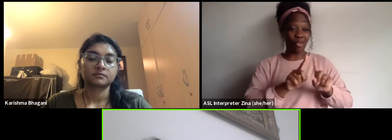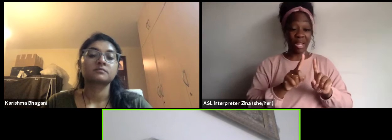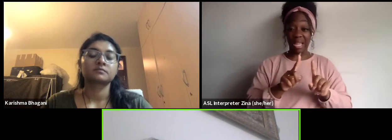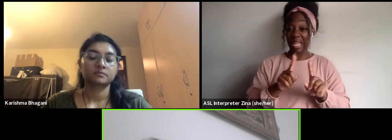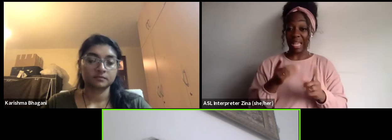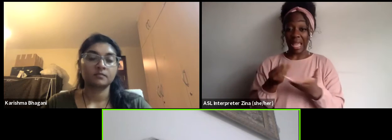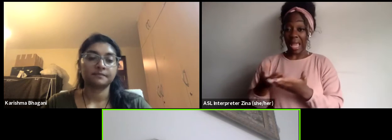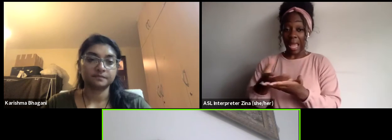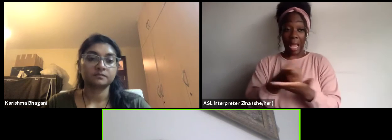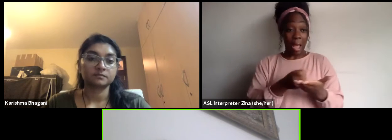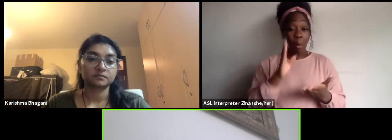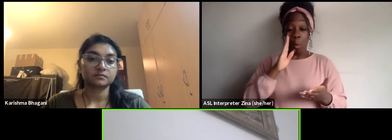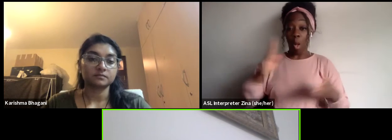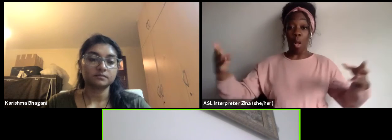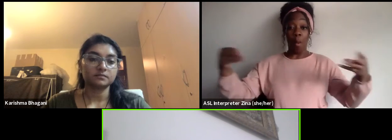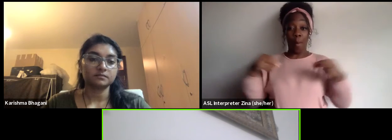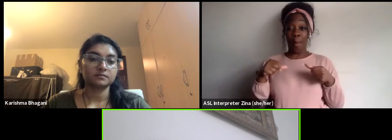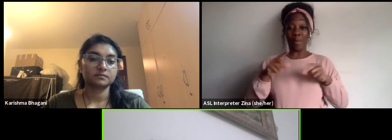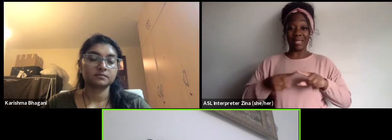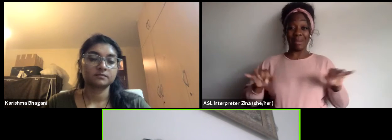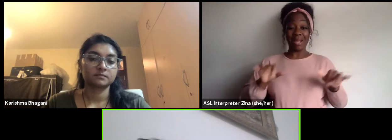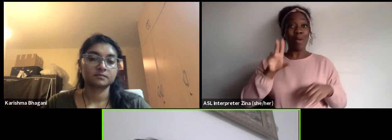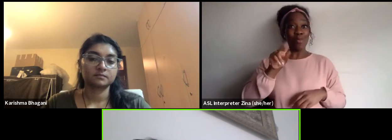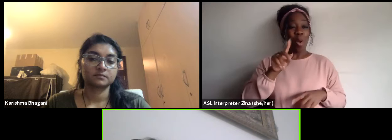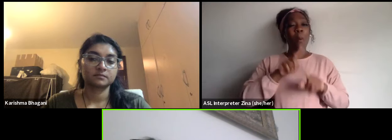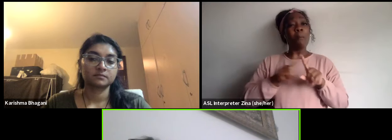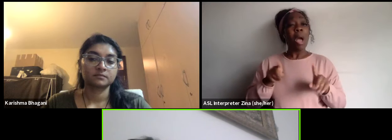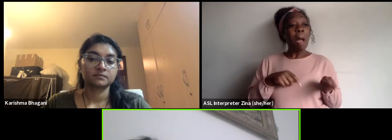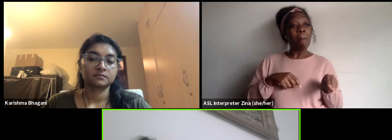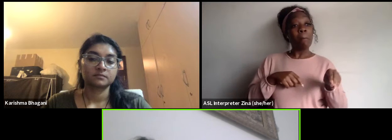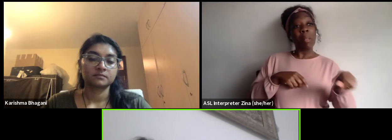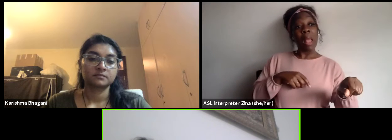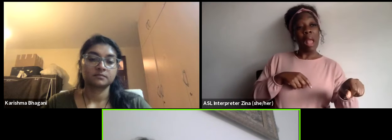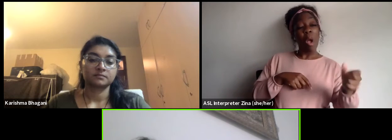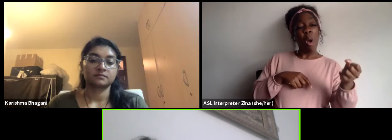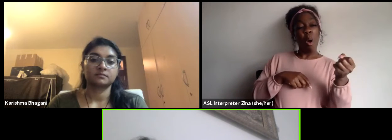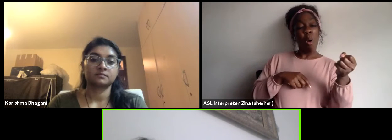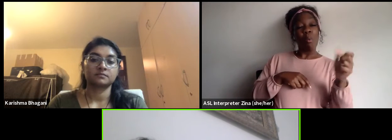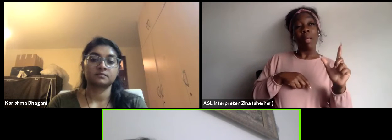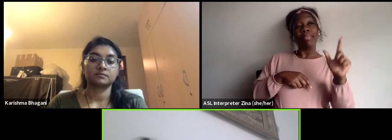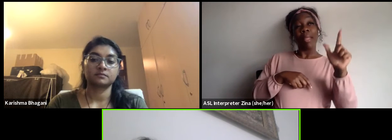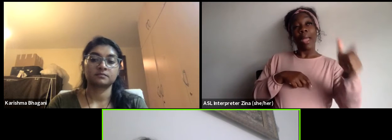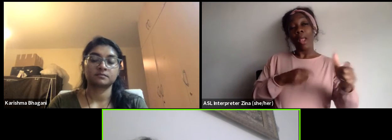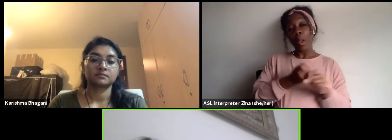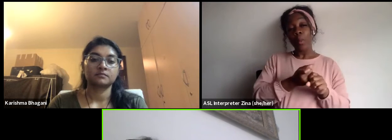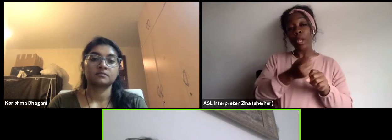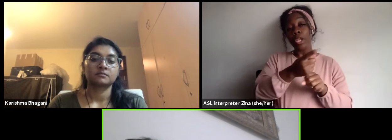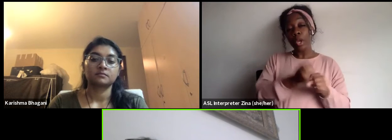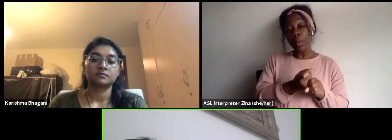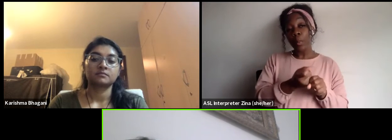these seeds because it's gonna be ready in year two, once that your grant of year one will be over.